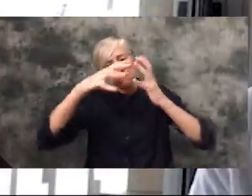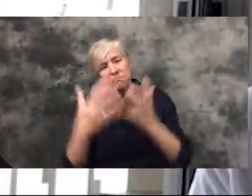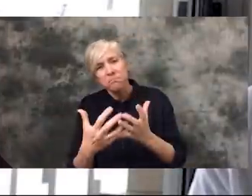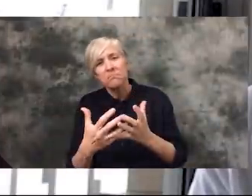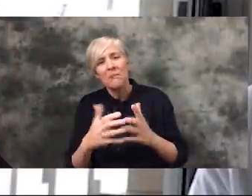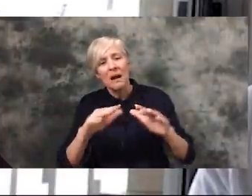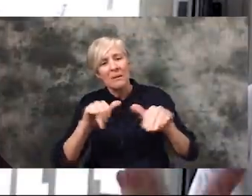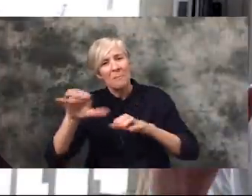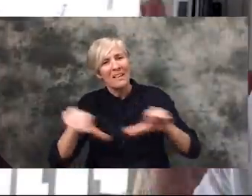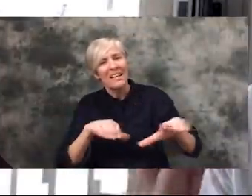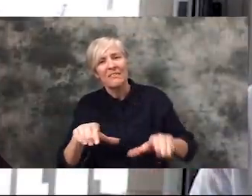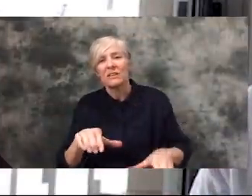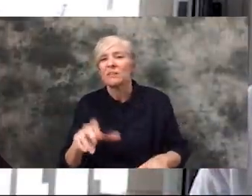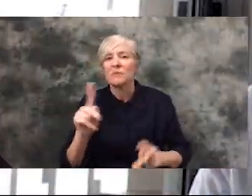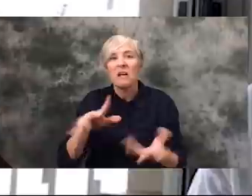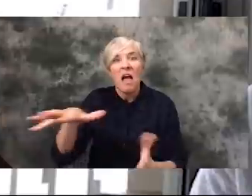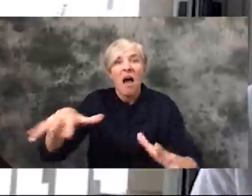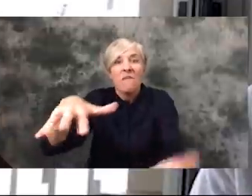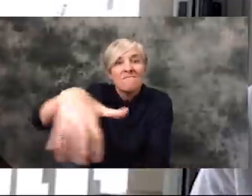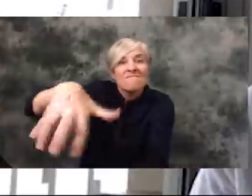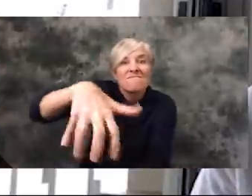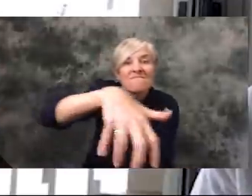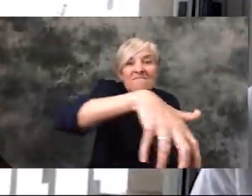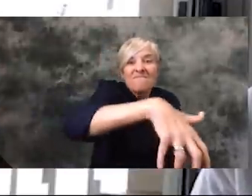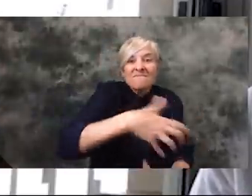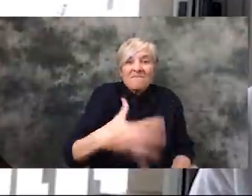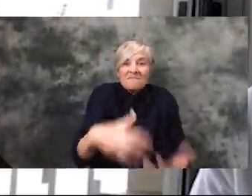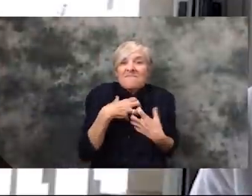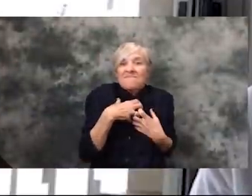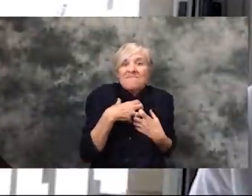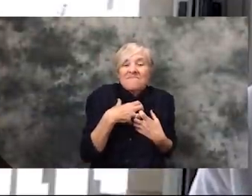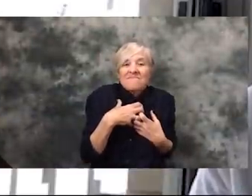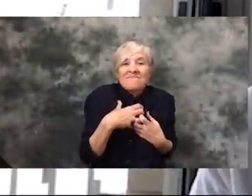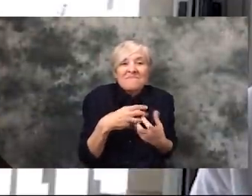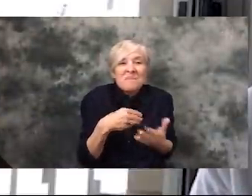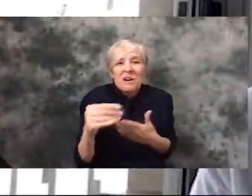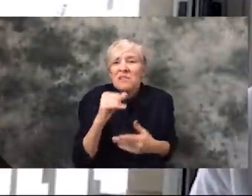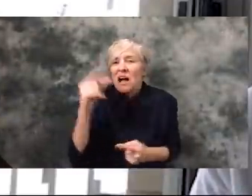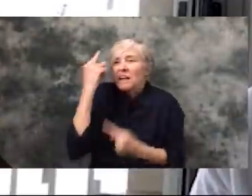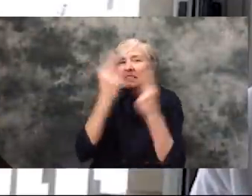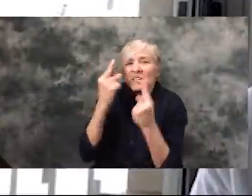there's just been so much hoarding, so much over buying. No kind of regard for